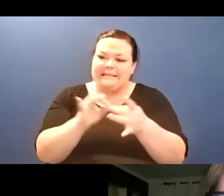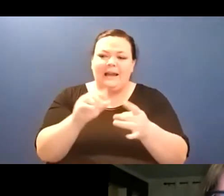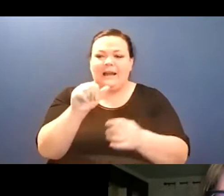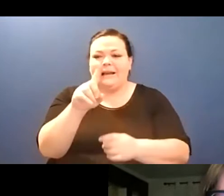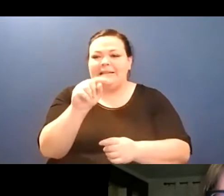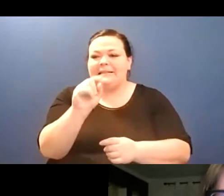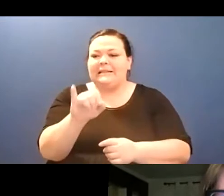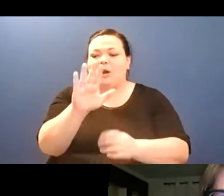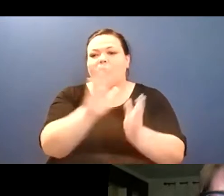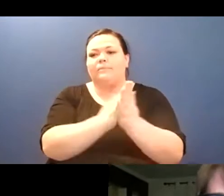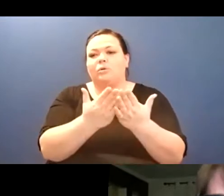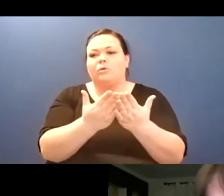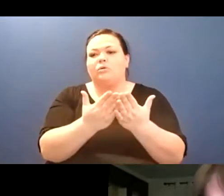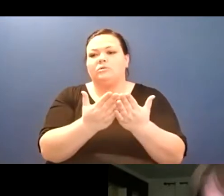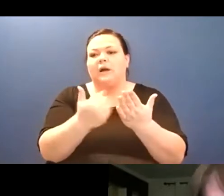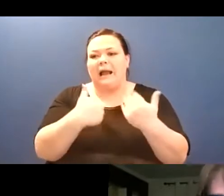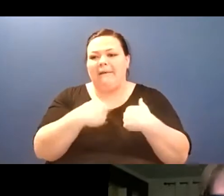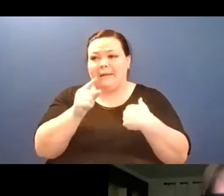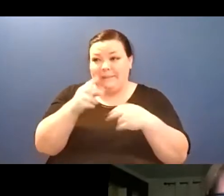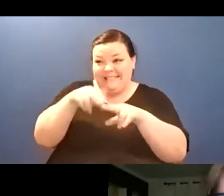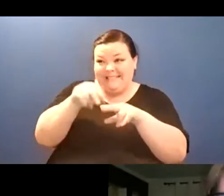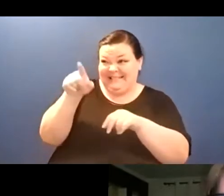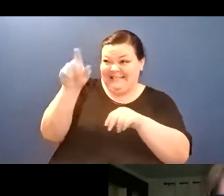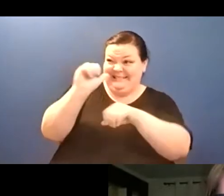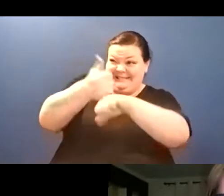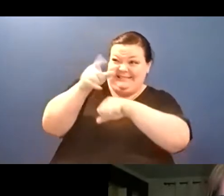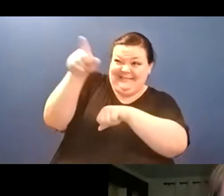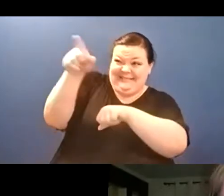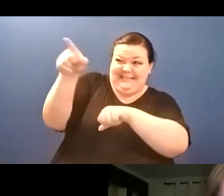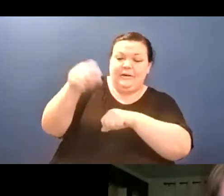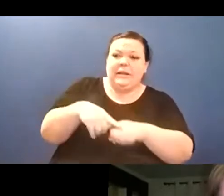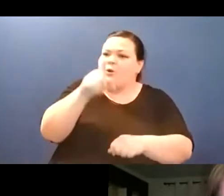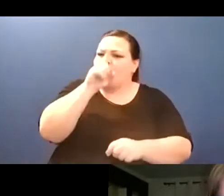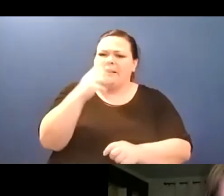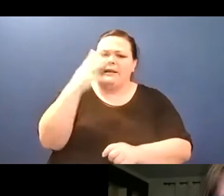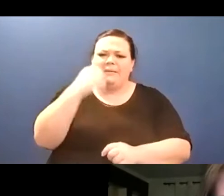and, uh, join us next month for a reading and workshop with Suzi F. Garcia,